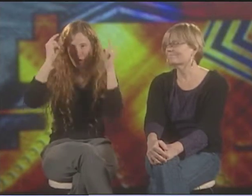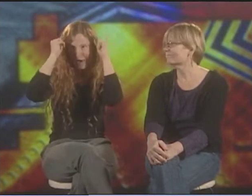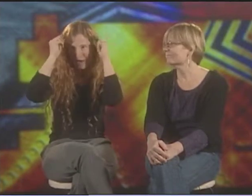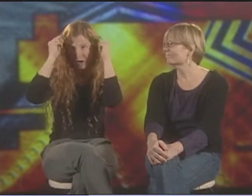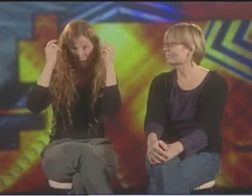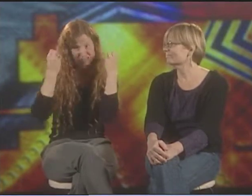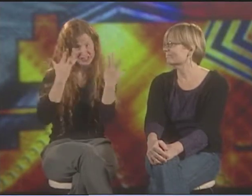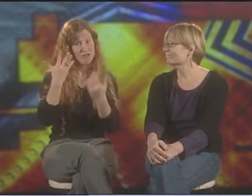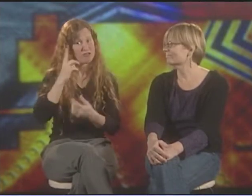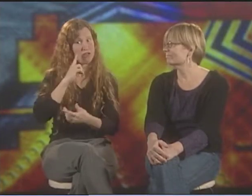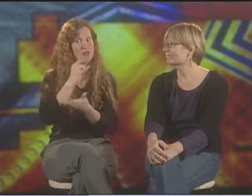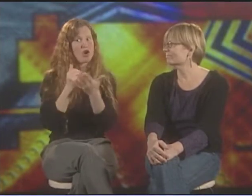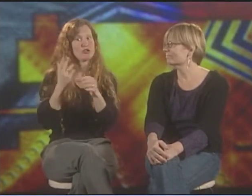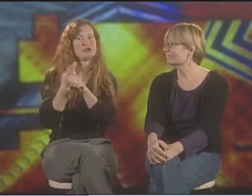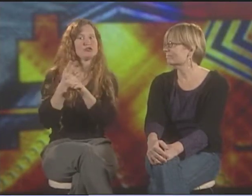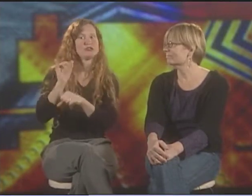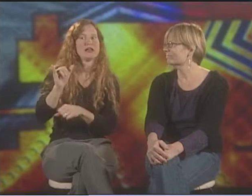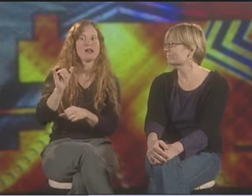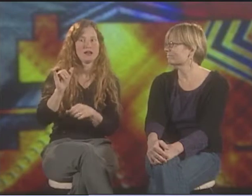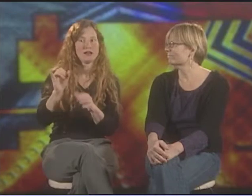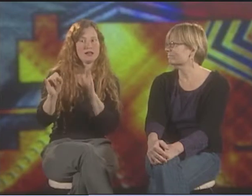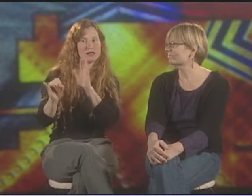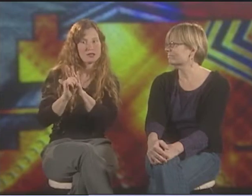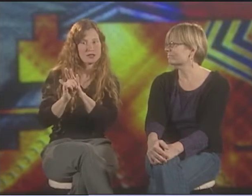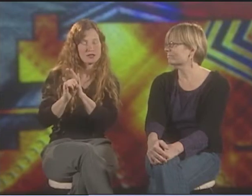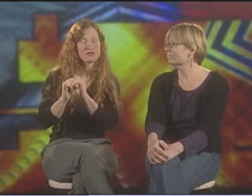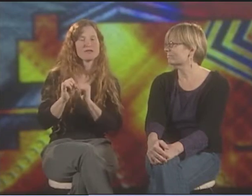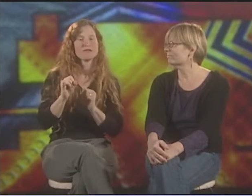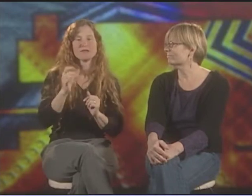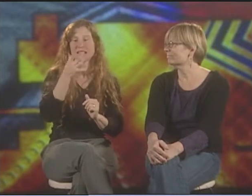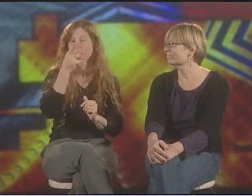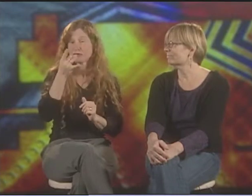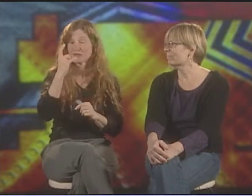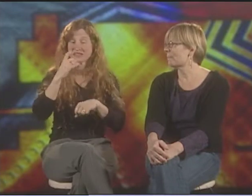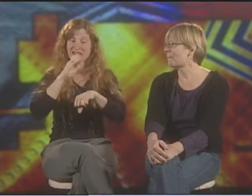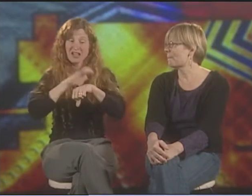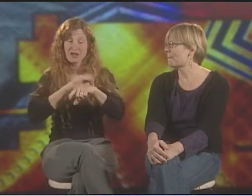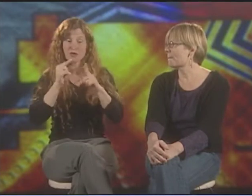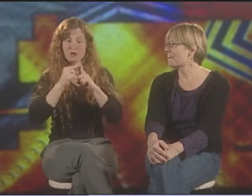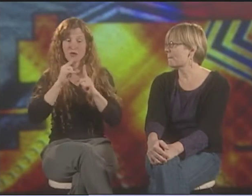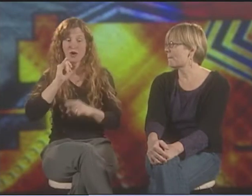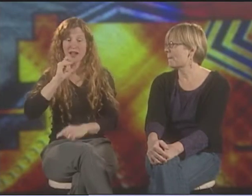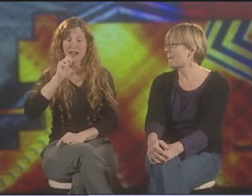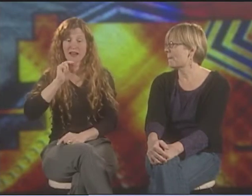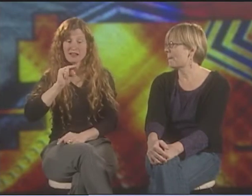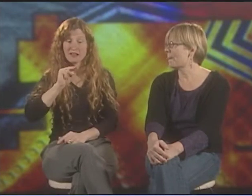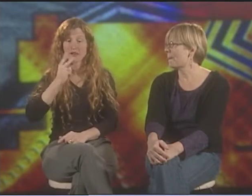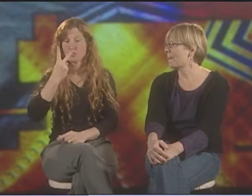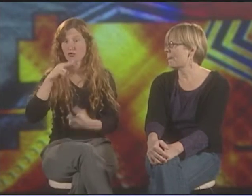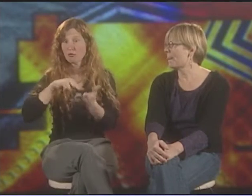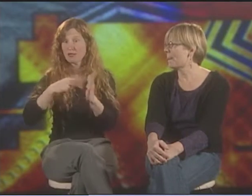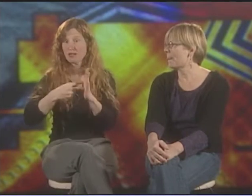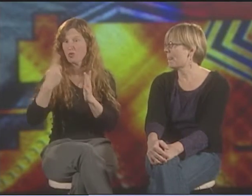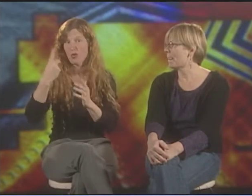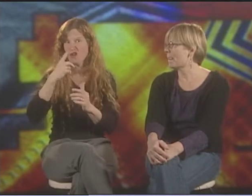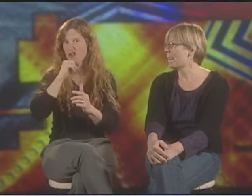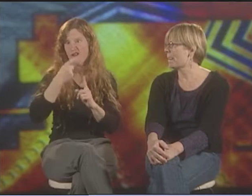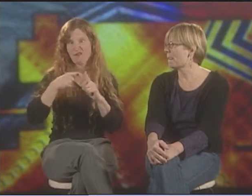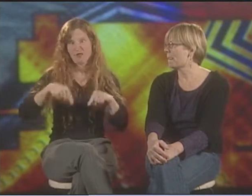BECAUSE THEY HAVE NO HAIR. AND A LOT OF ARTISTS USE THAT IMAGE. THE WORD "ALIEN" HAS TWO MEANINGS.